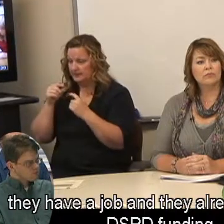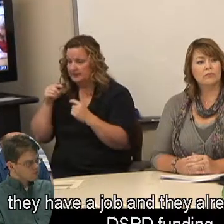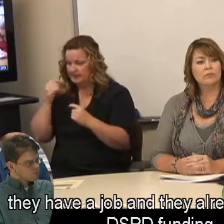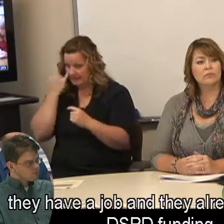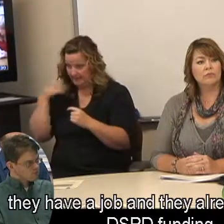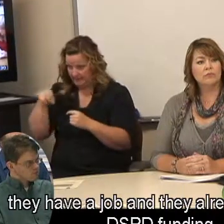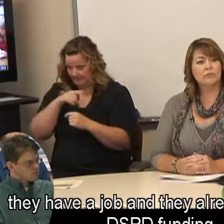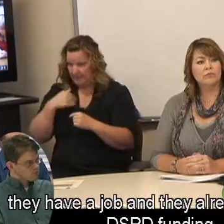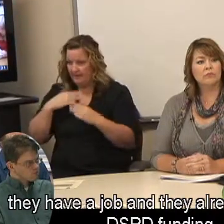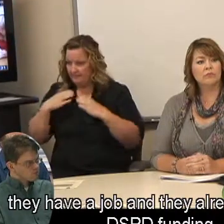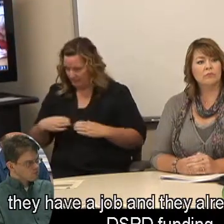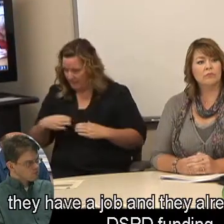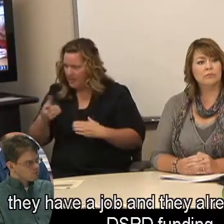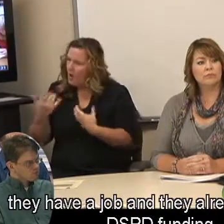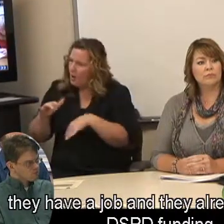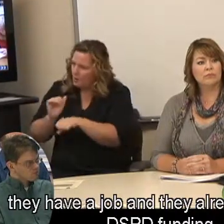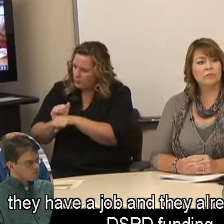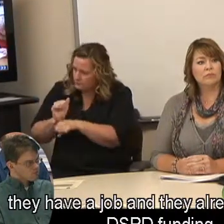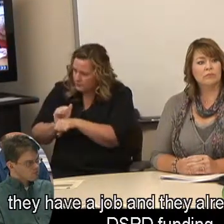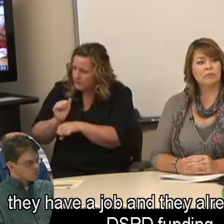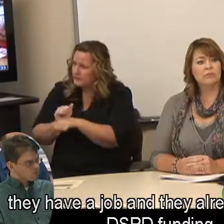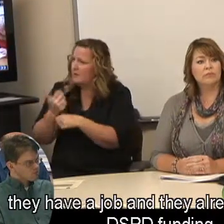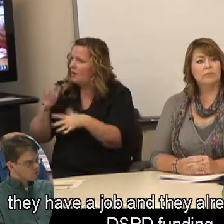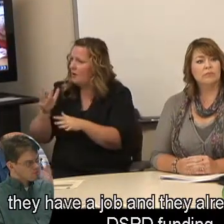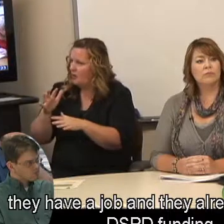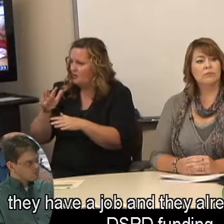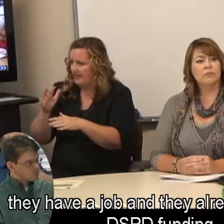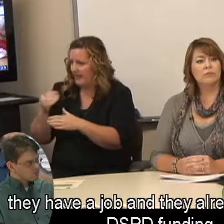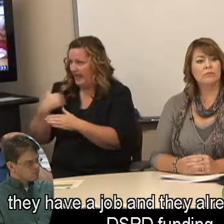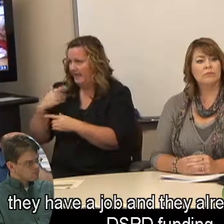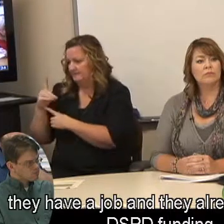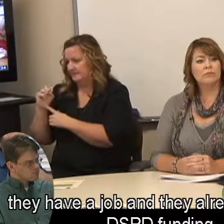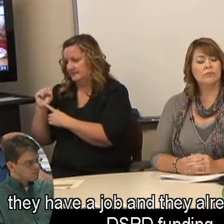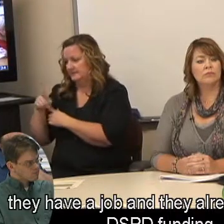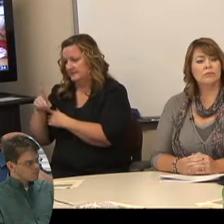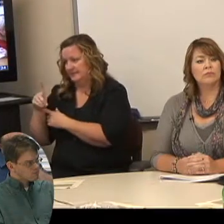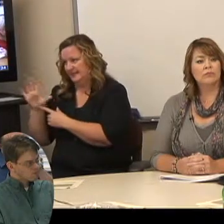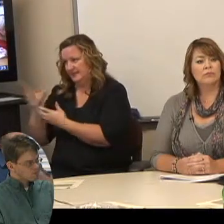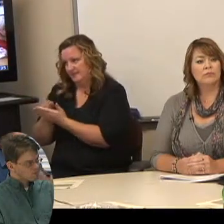they have a job and they already have the DSPD funding,